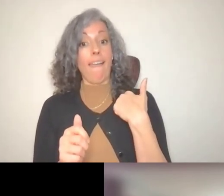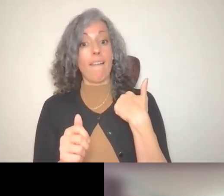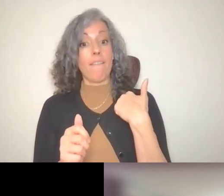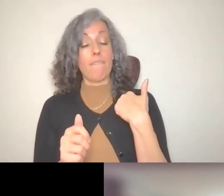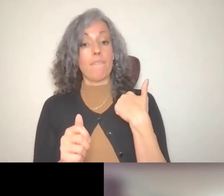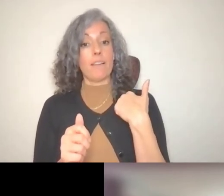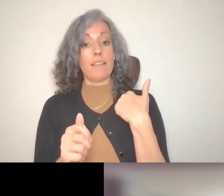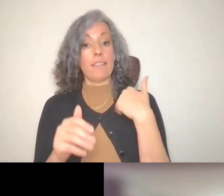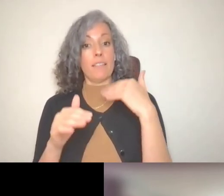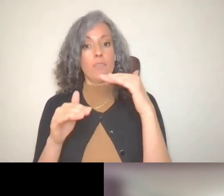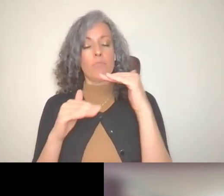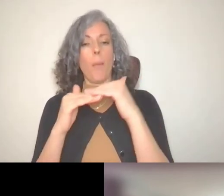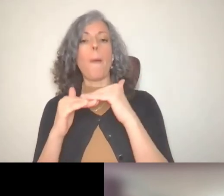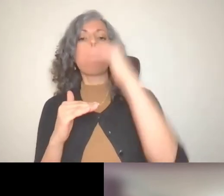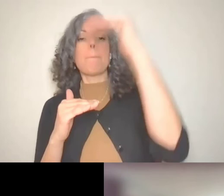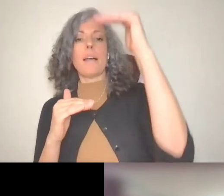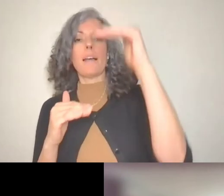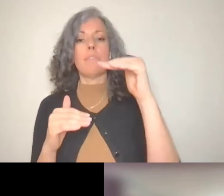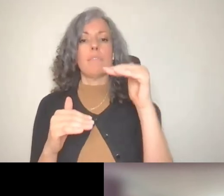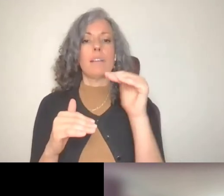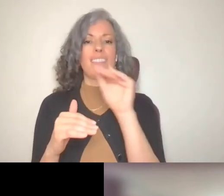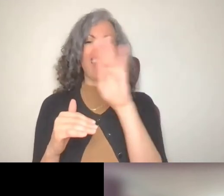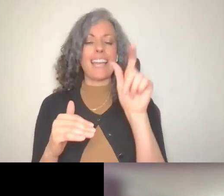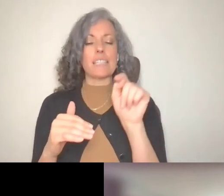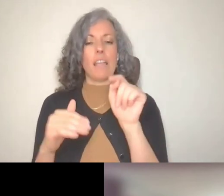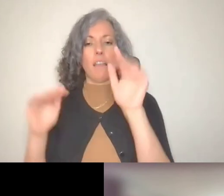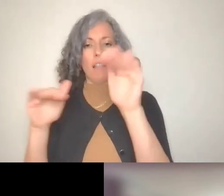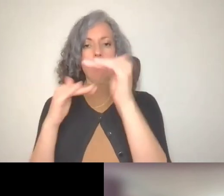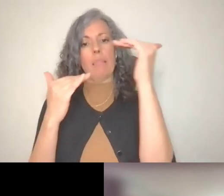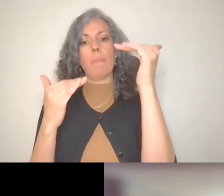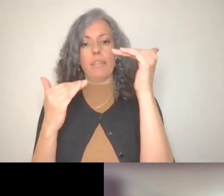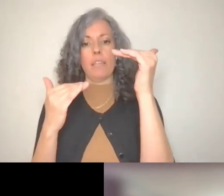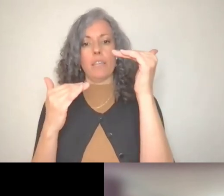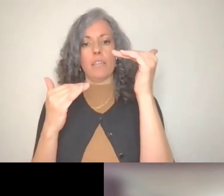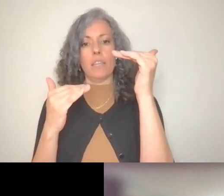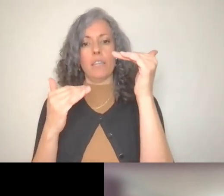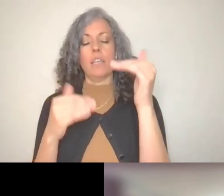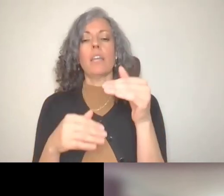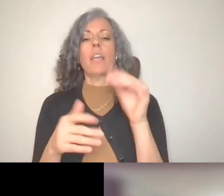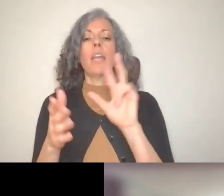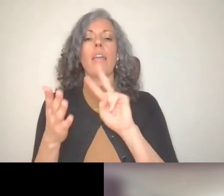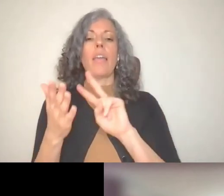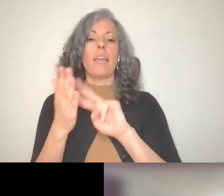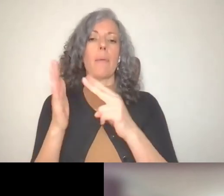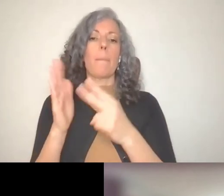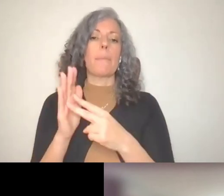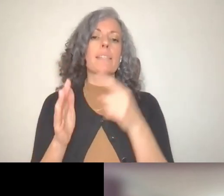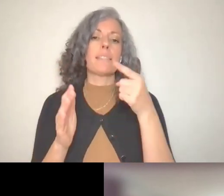would be putting money into the trust and then they would be subject to the whims of the trustee.